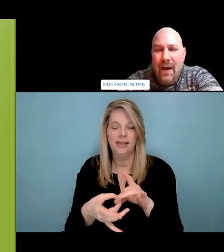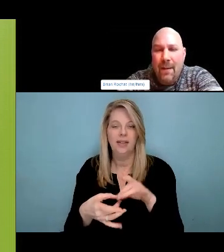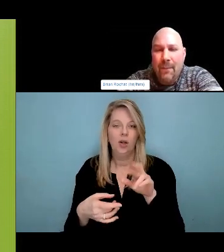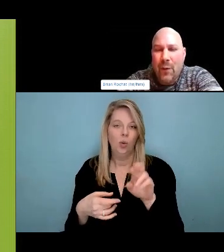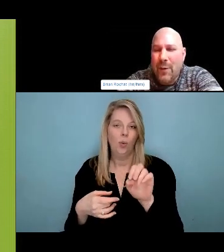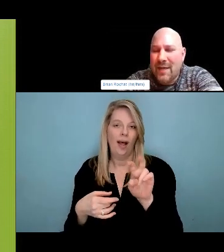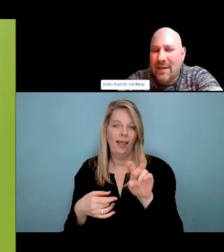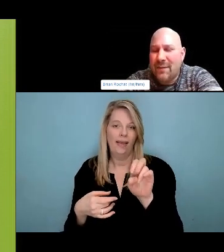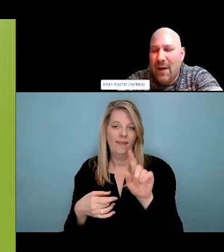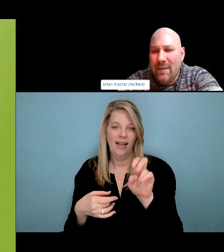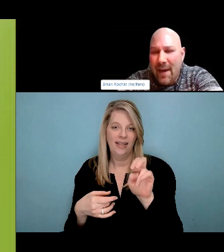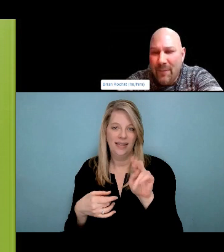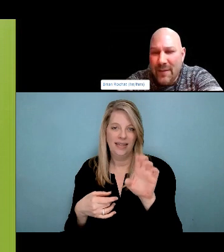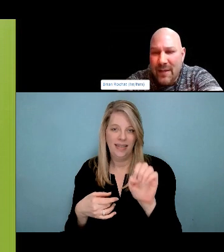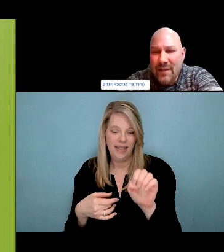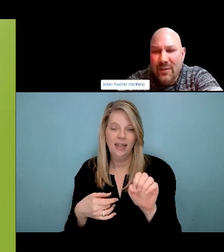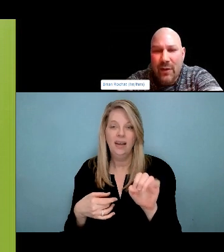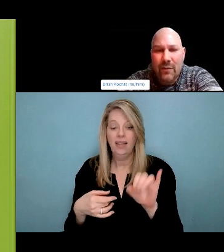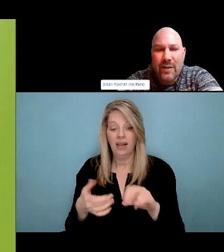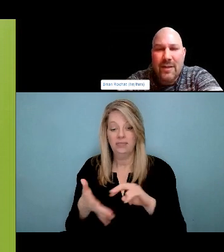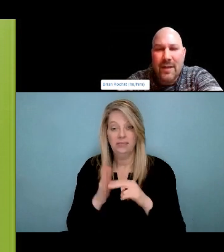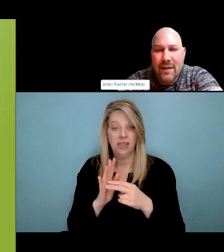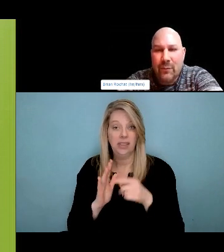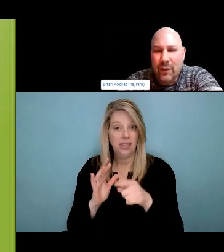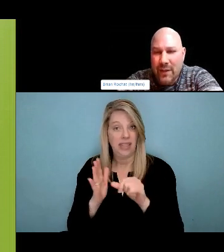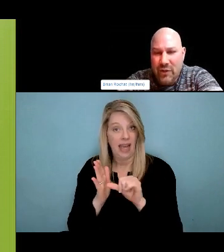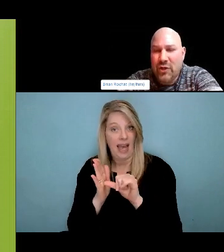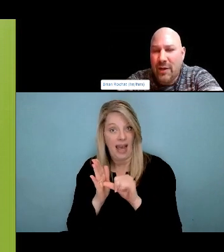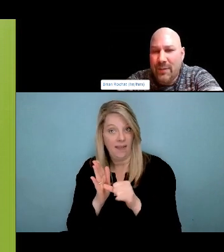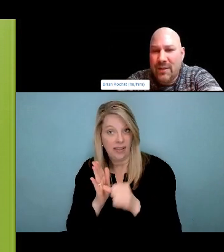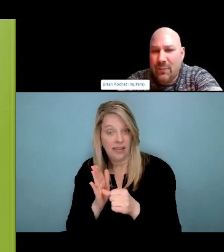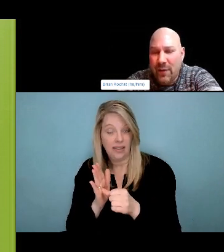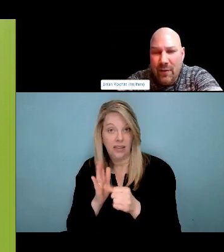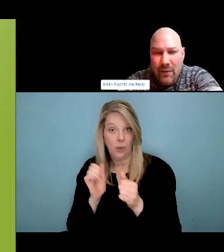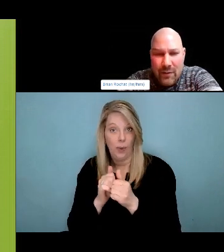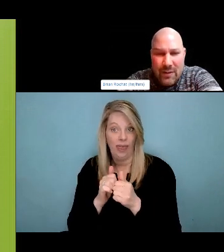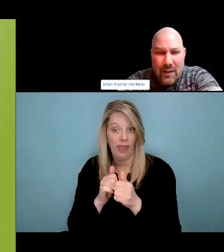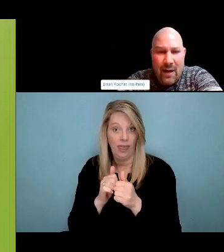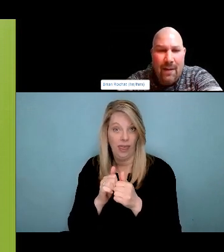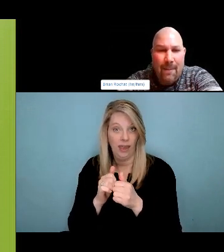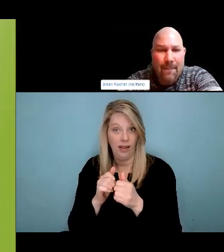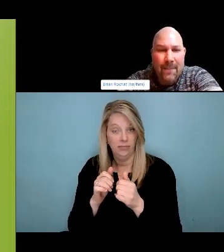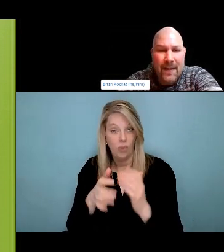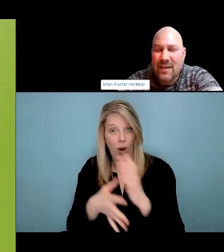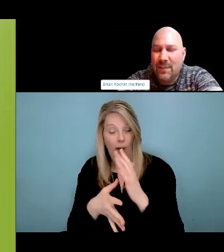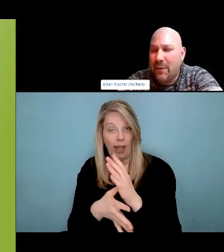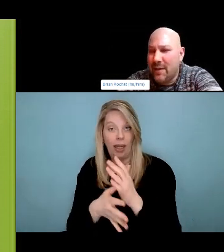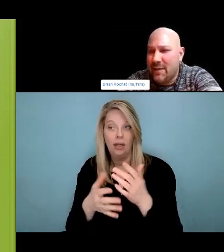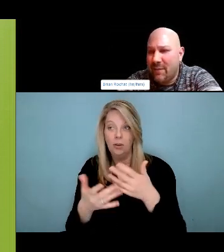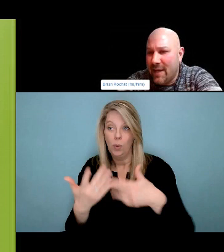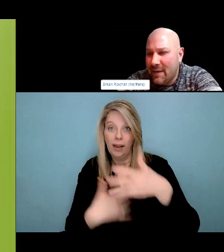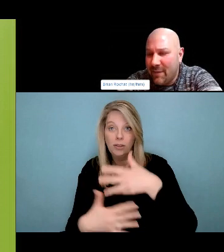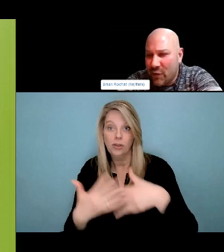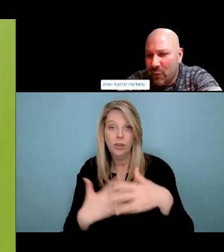kind and compassionate. He's the. Stuck poop can make thin women feel plus-sized. To have the best poop of your life.